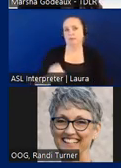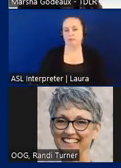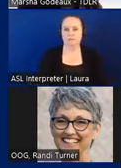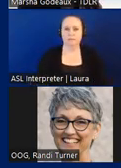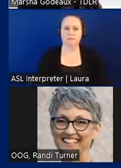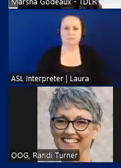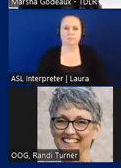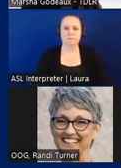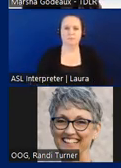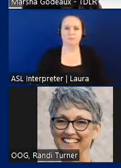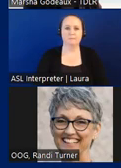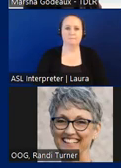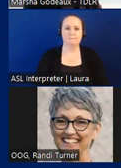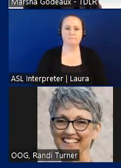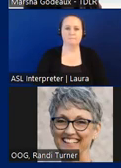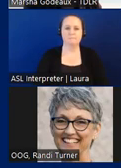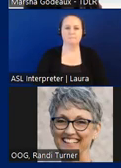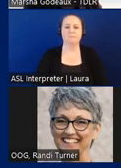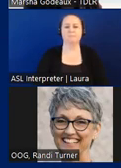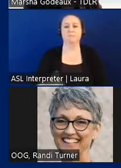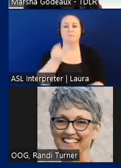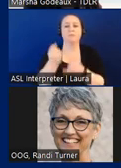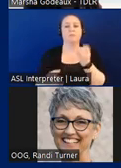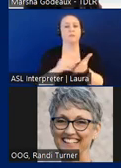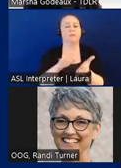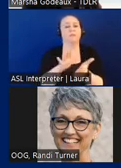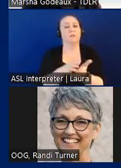once a final document is drafted it will be brought to the program advisory board for review